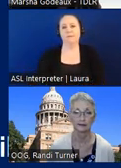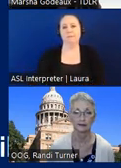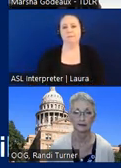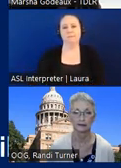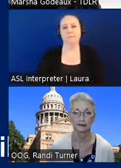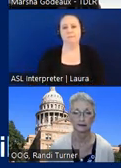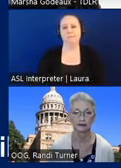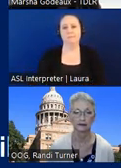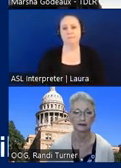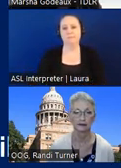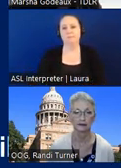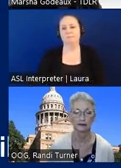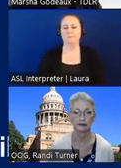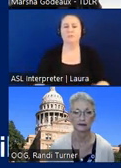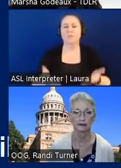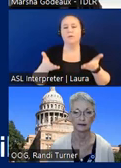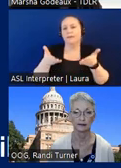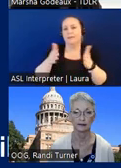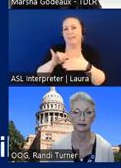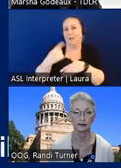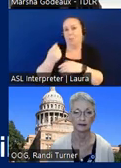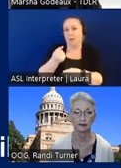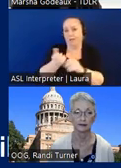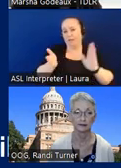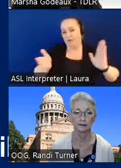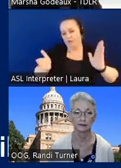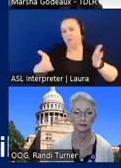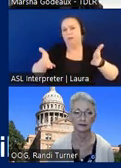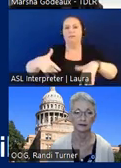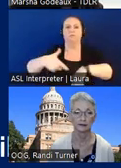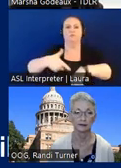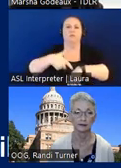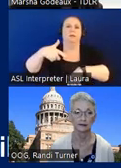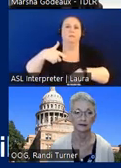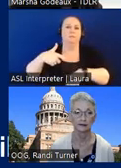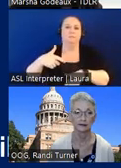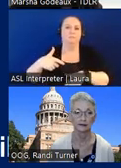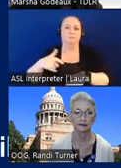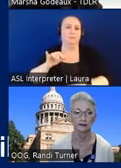it allows the the one year allows for time uh in case construction gets delayed